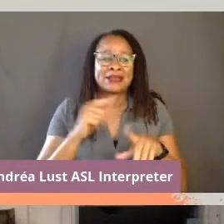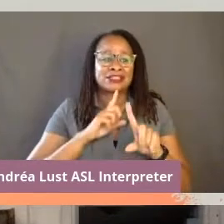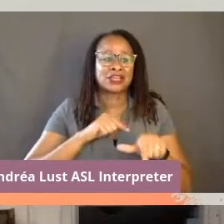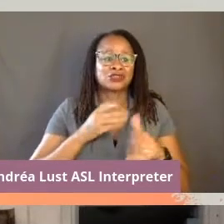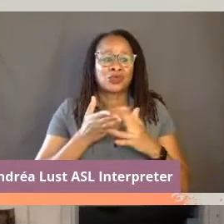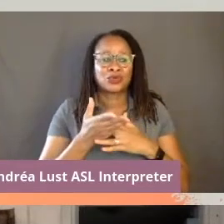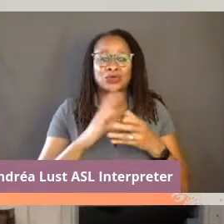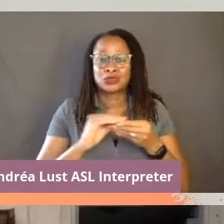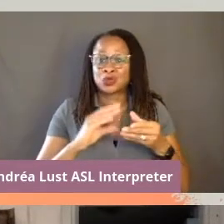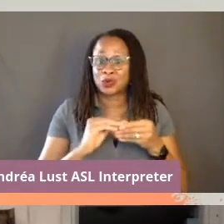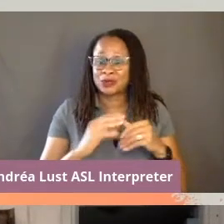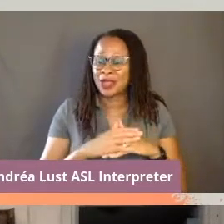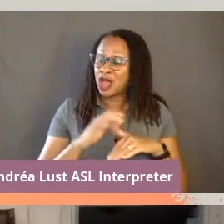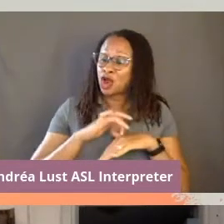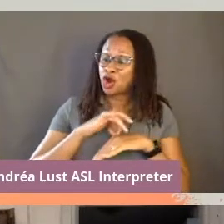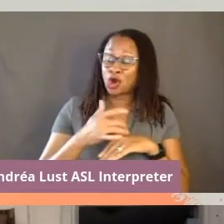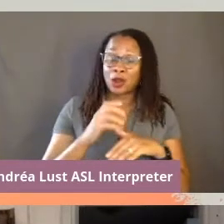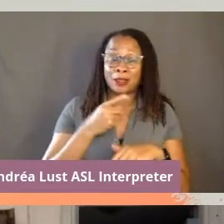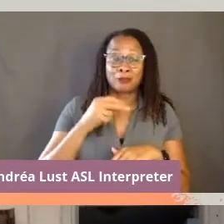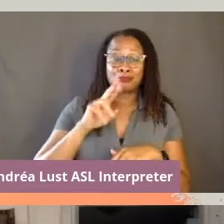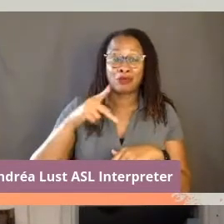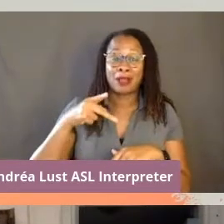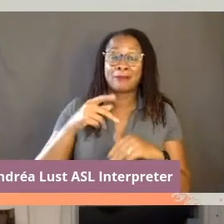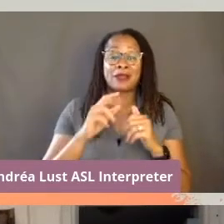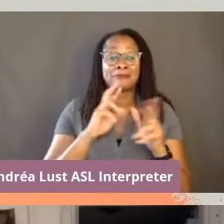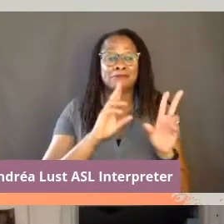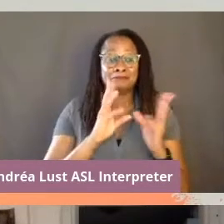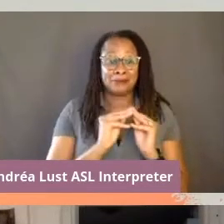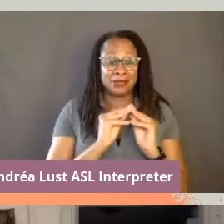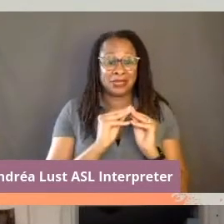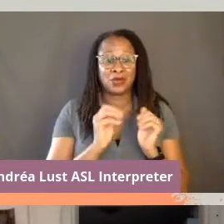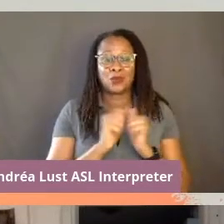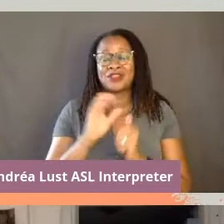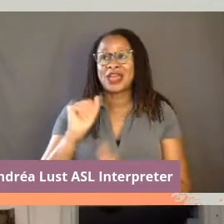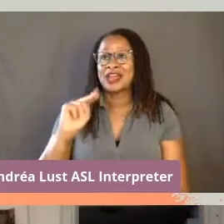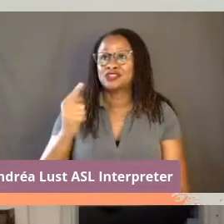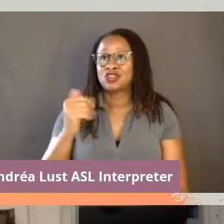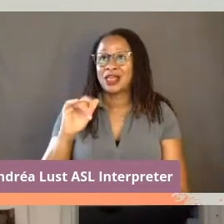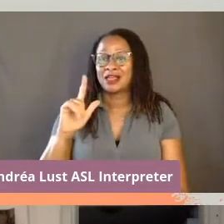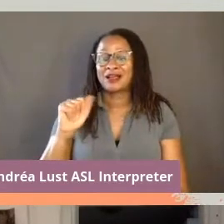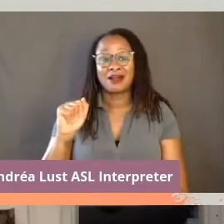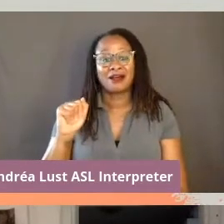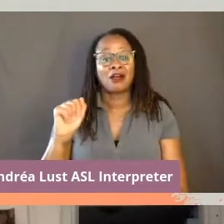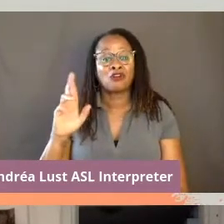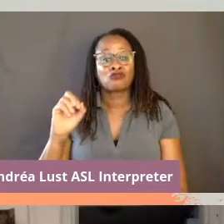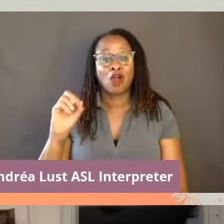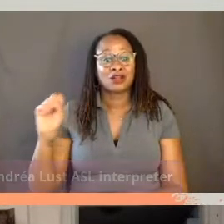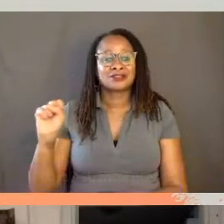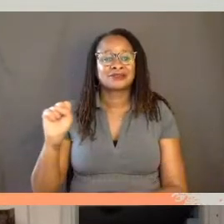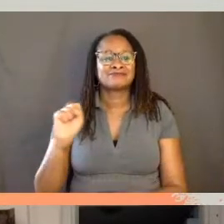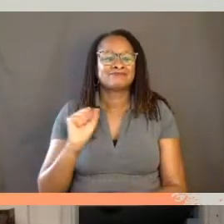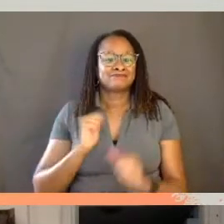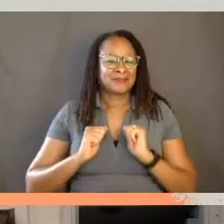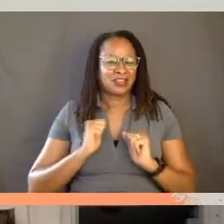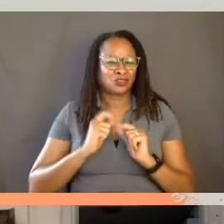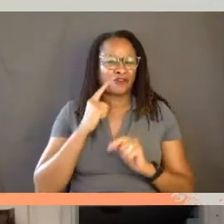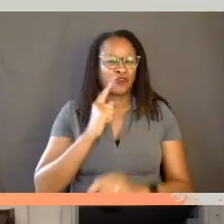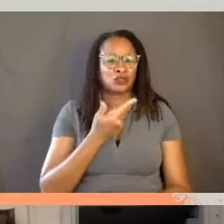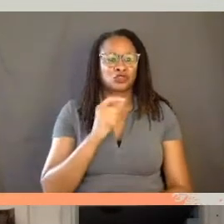and an early prep meeting with Angelica Ross who plays Georgia in the project. I was attempting to speak out loud about my impressions